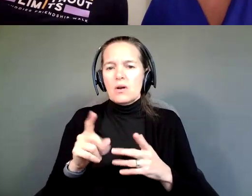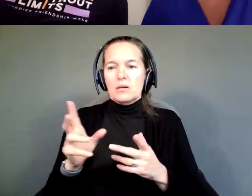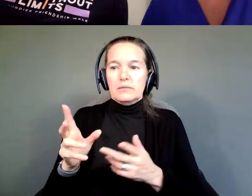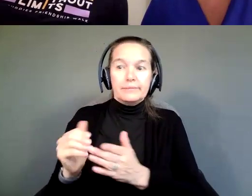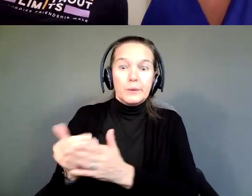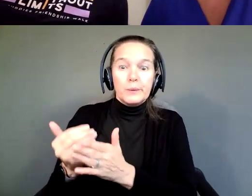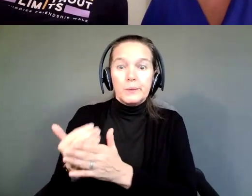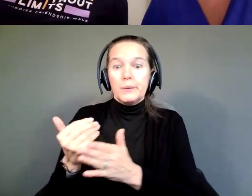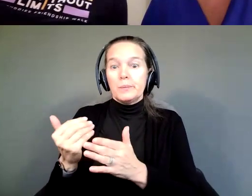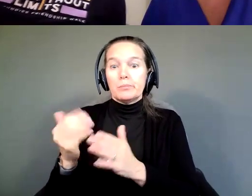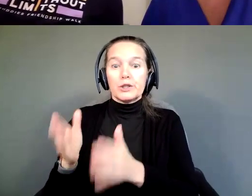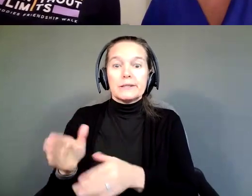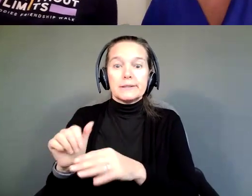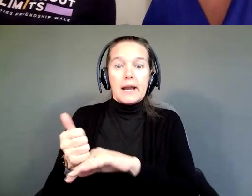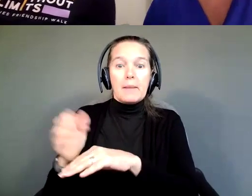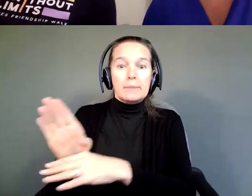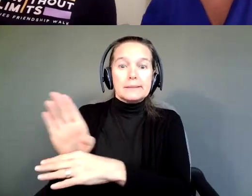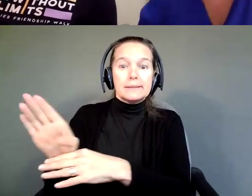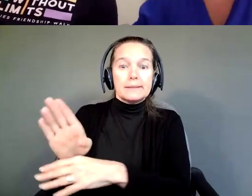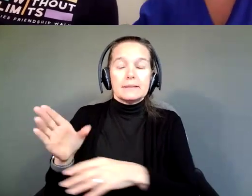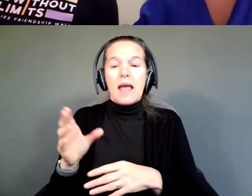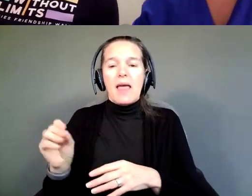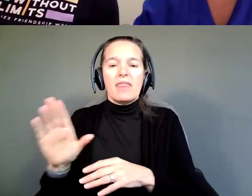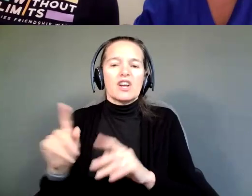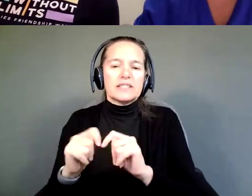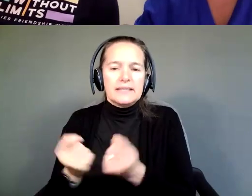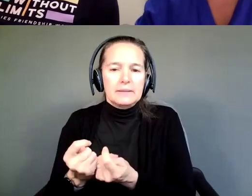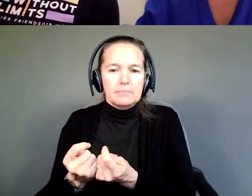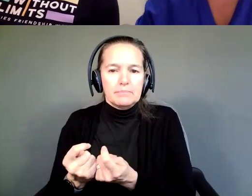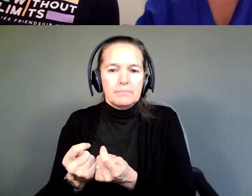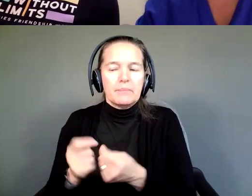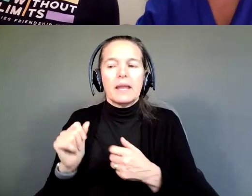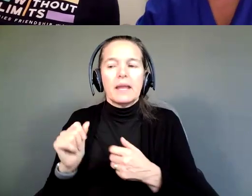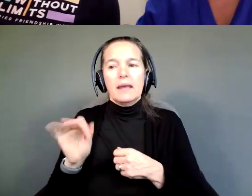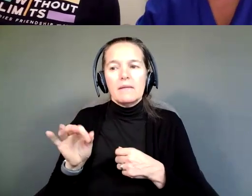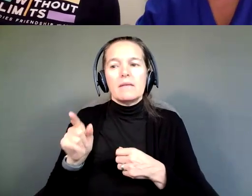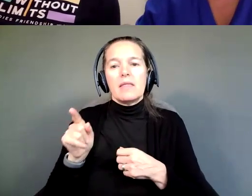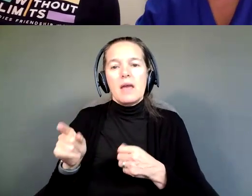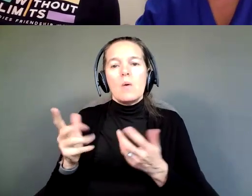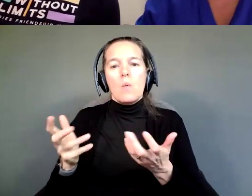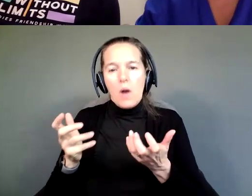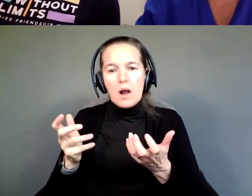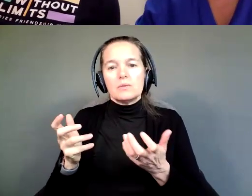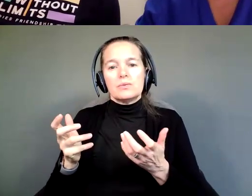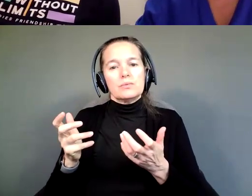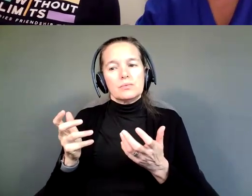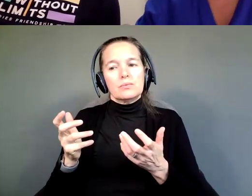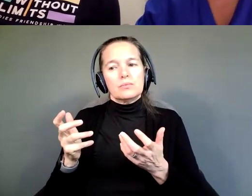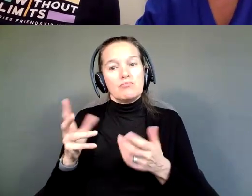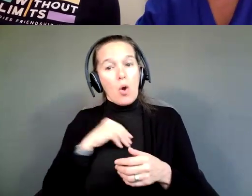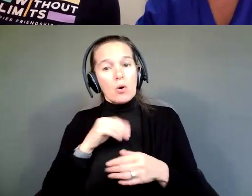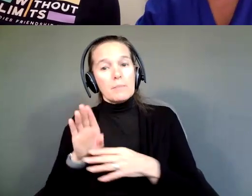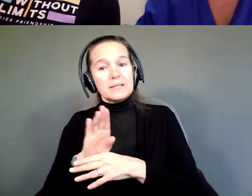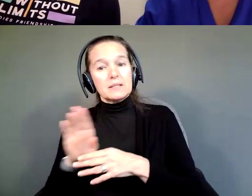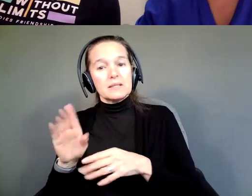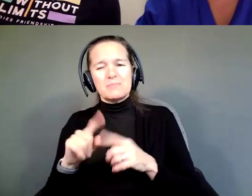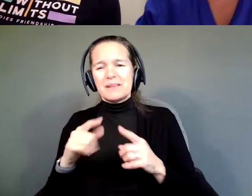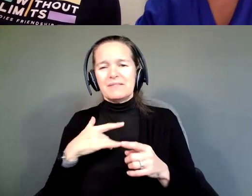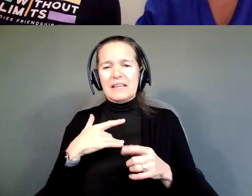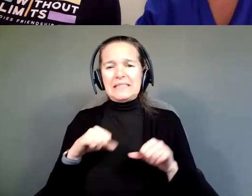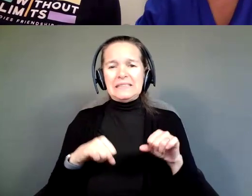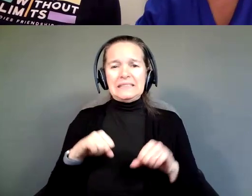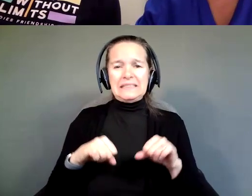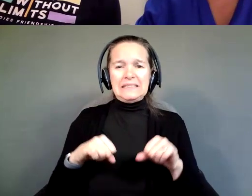their team, who wants to pursue owning a business but maybe is just a little hesitant in order to do so?